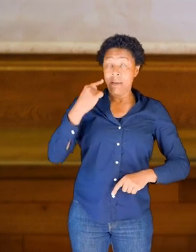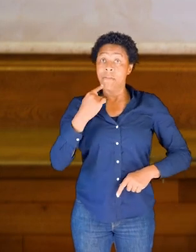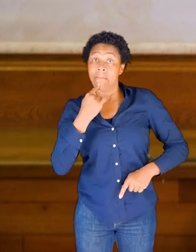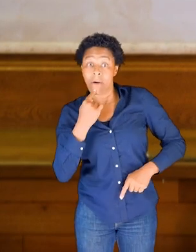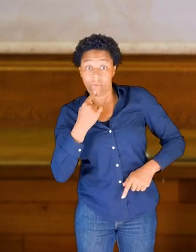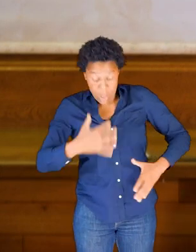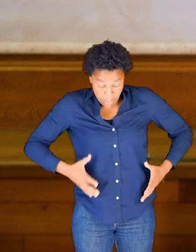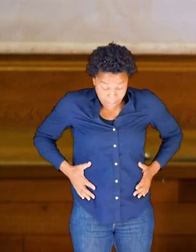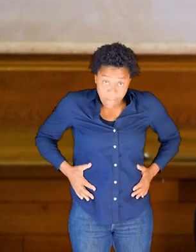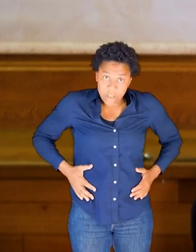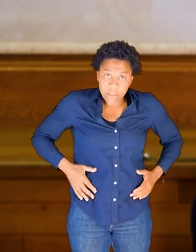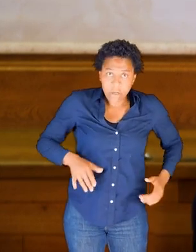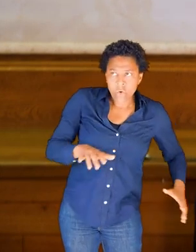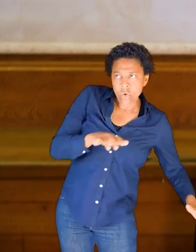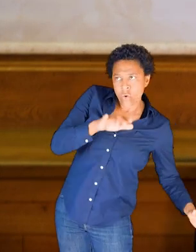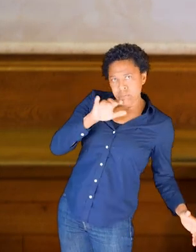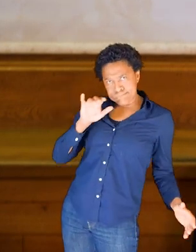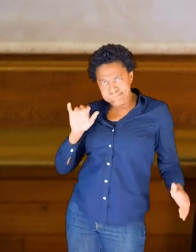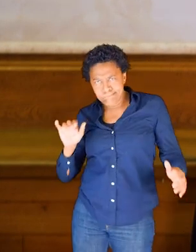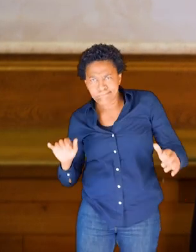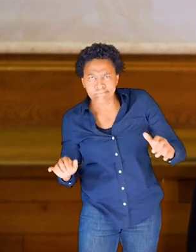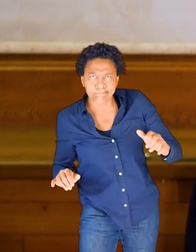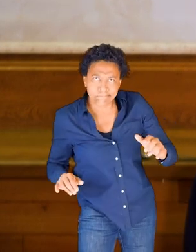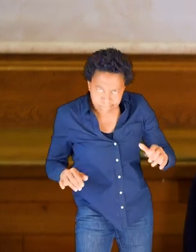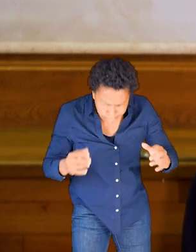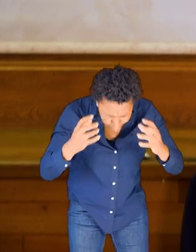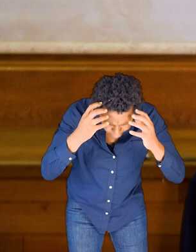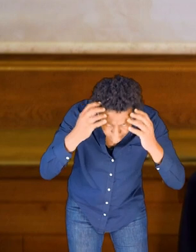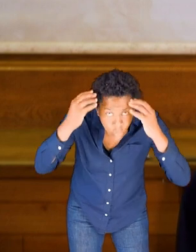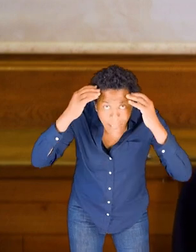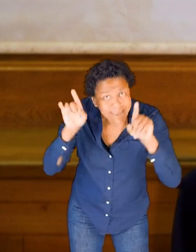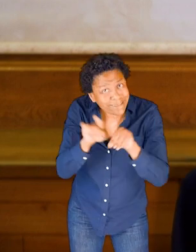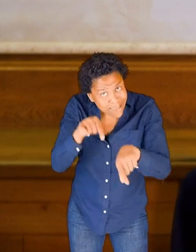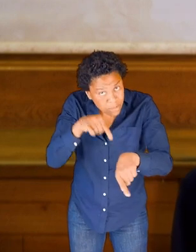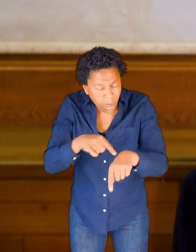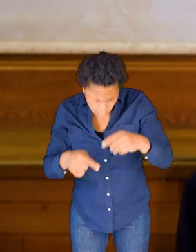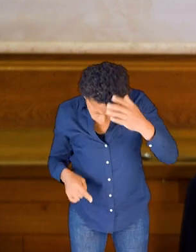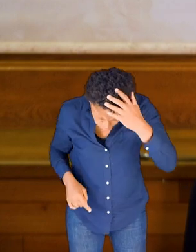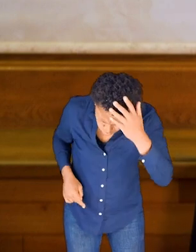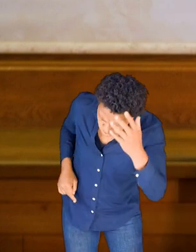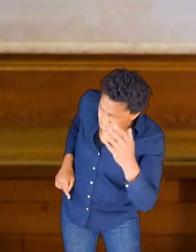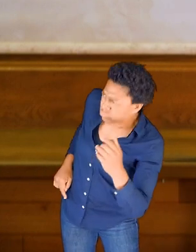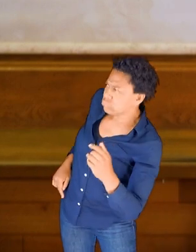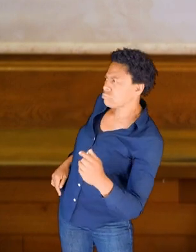So the bowl of the pelvis, moving in relation to the dome of the head